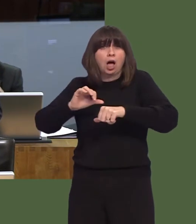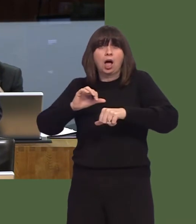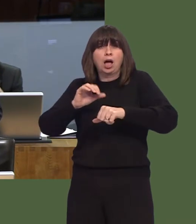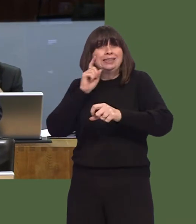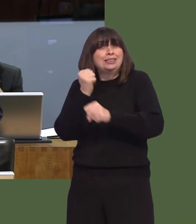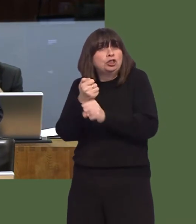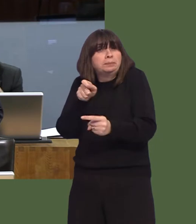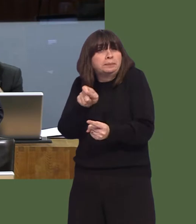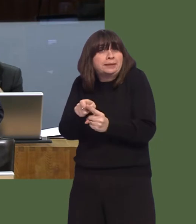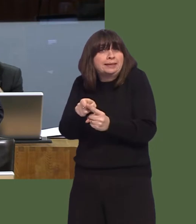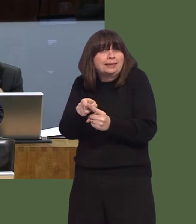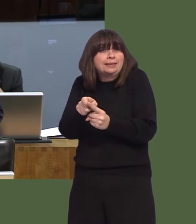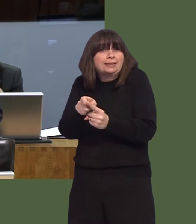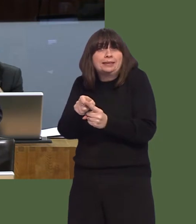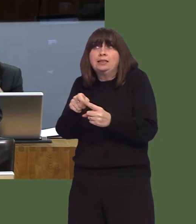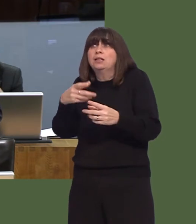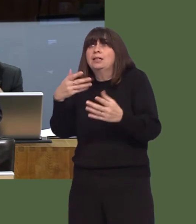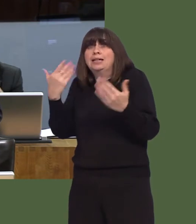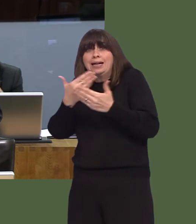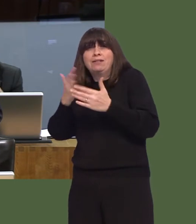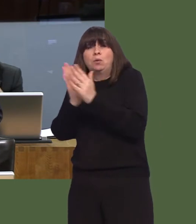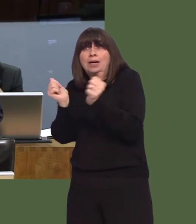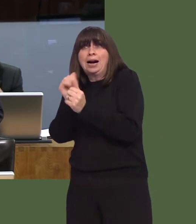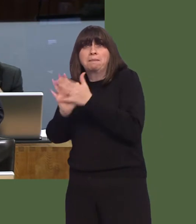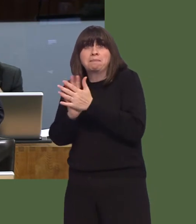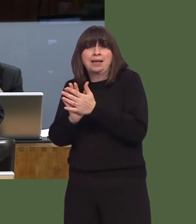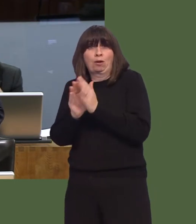example, is going to see a spike in demand for its services.